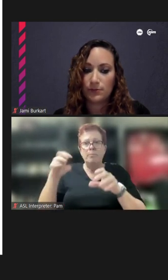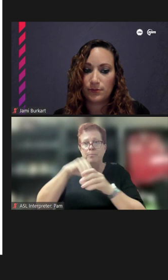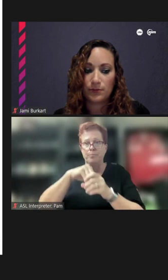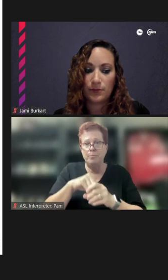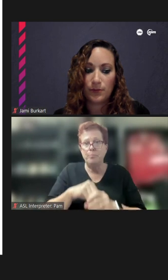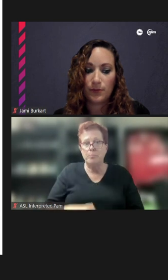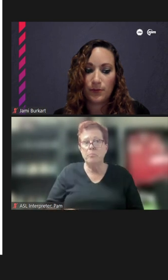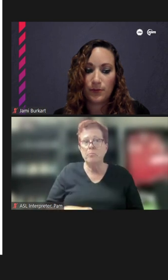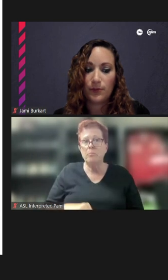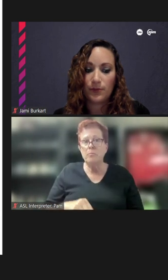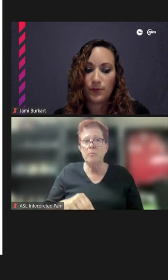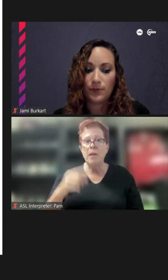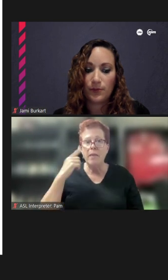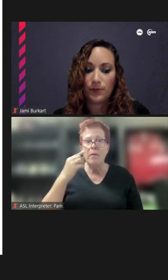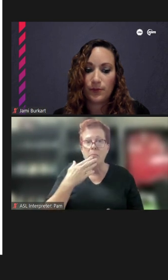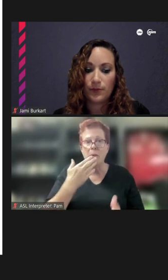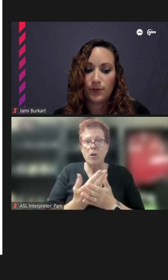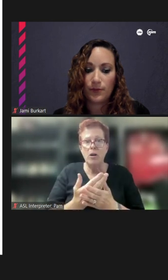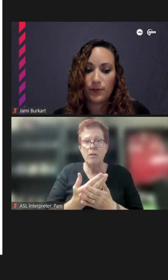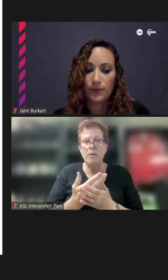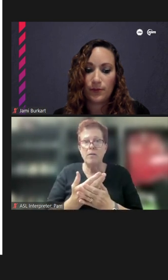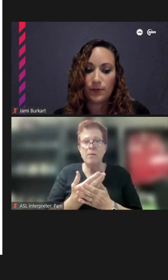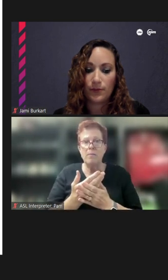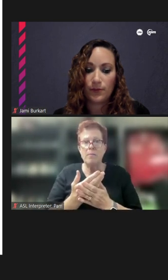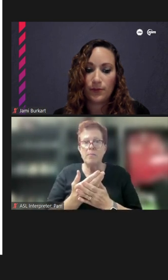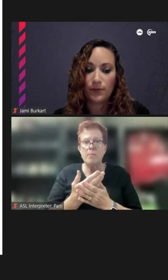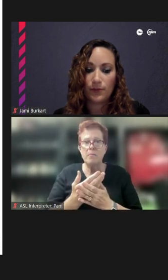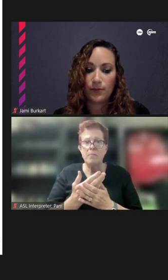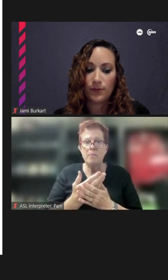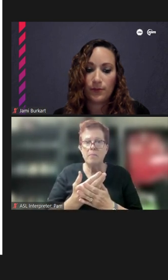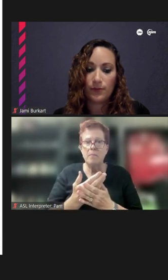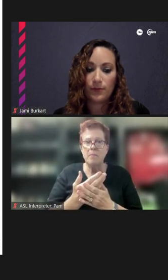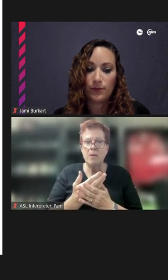I think that would go just how we -- you can look out from the